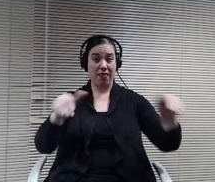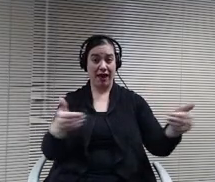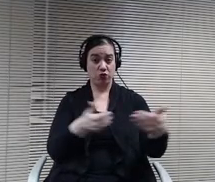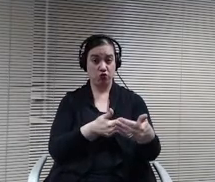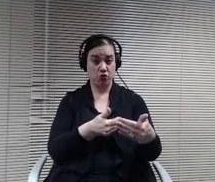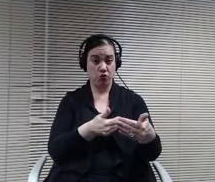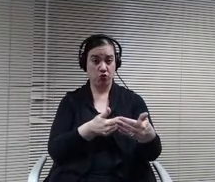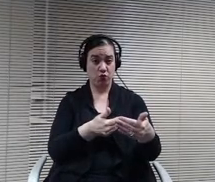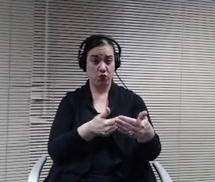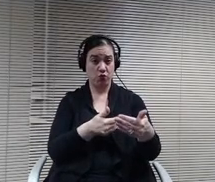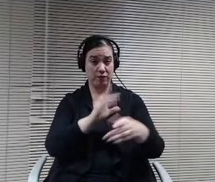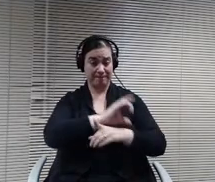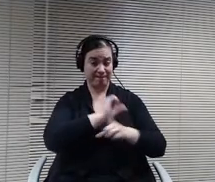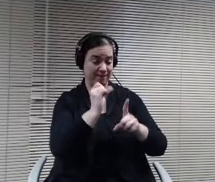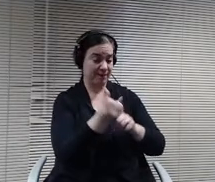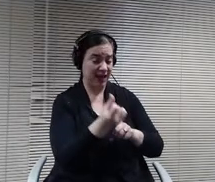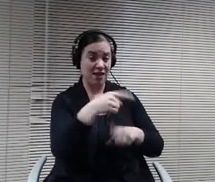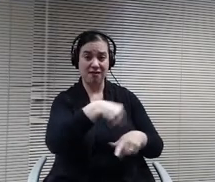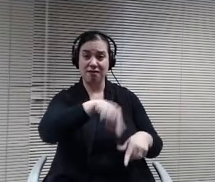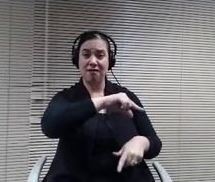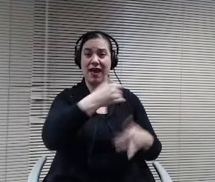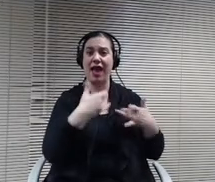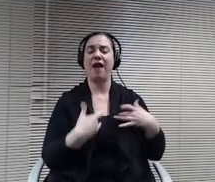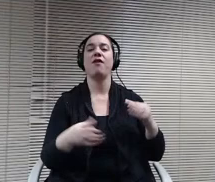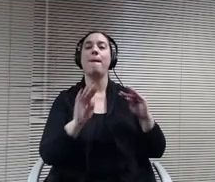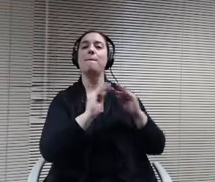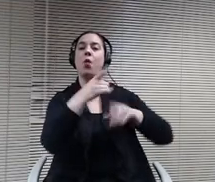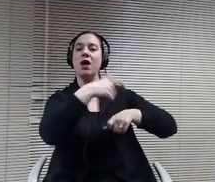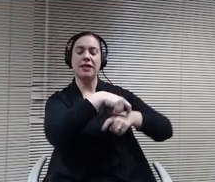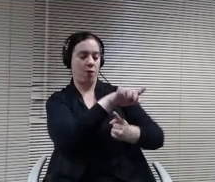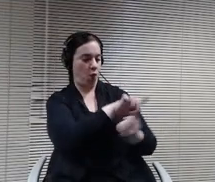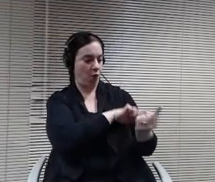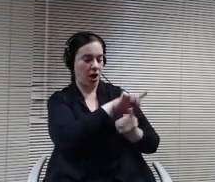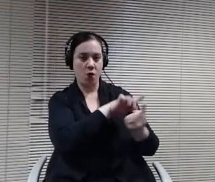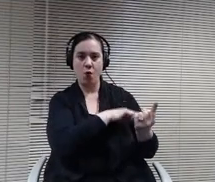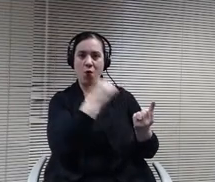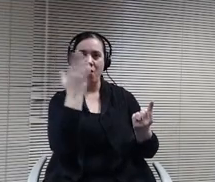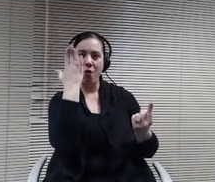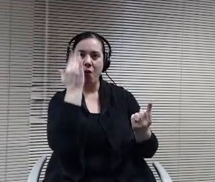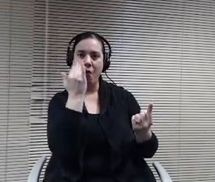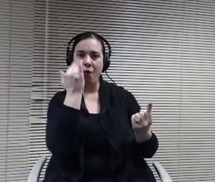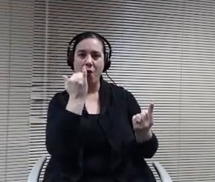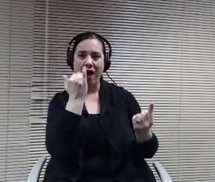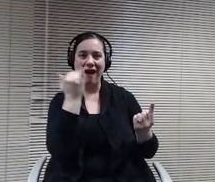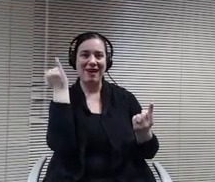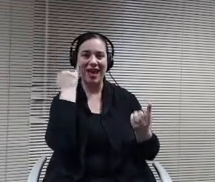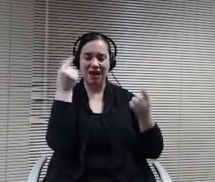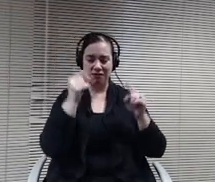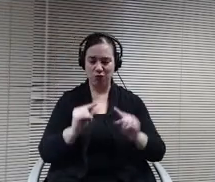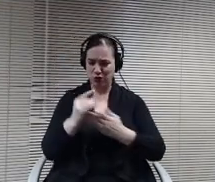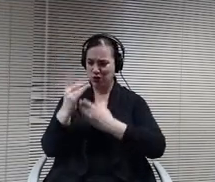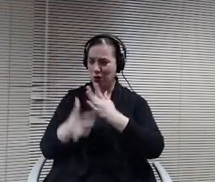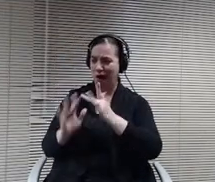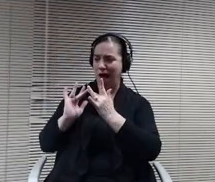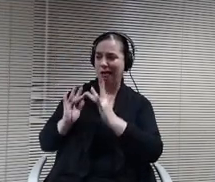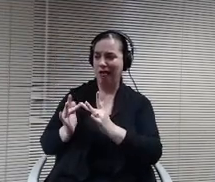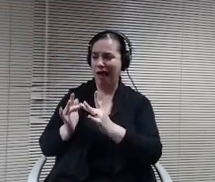students 'cause there hasn't been the need. If students are online, there has been the need for them to move back and forth around the building and.